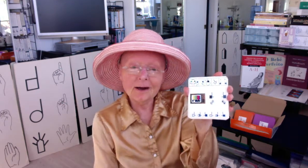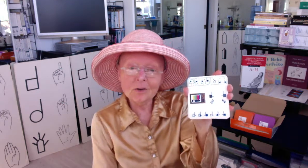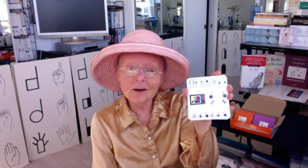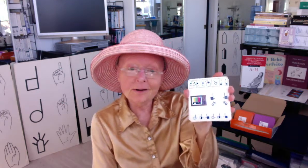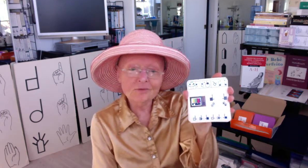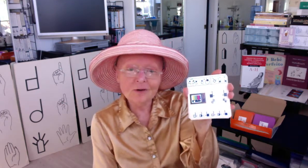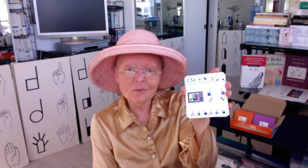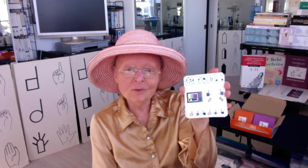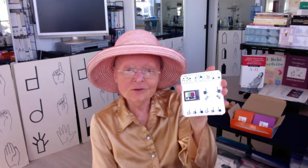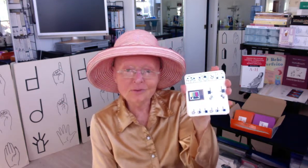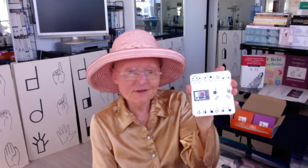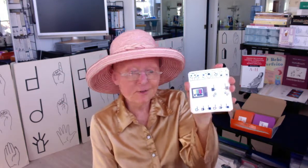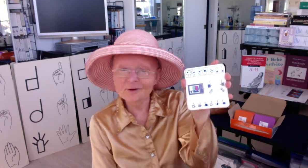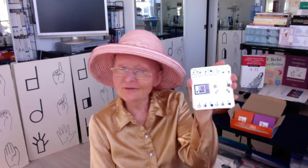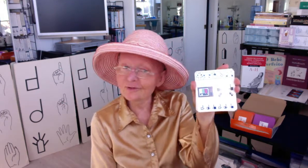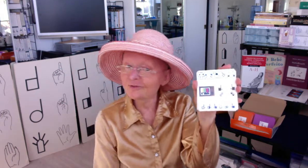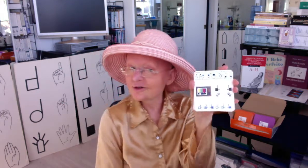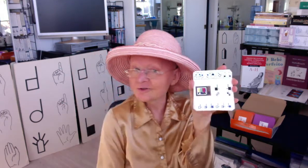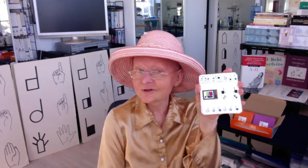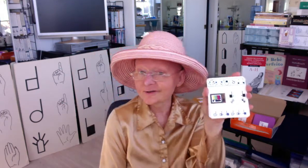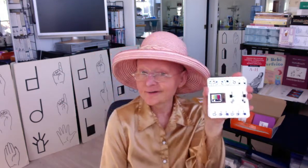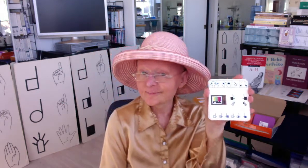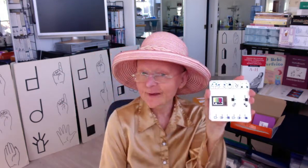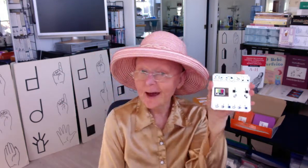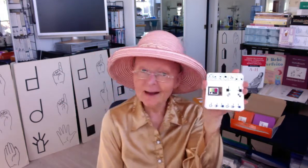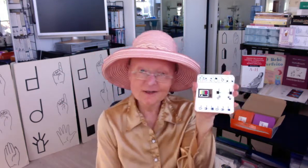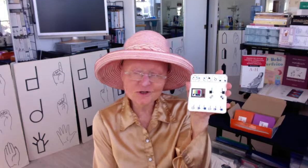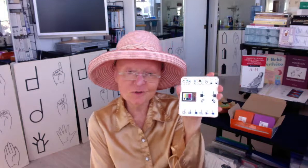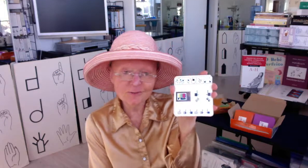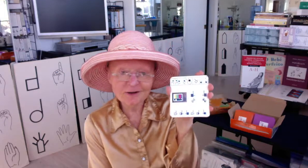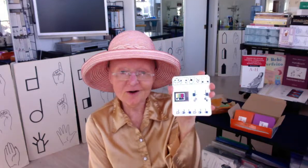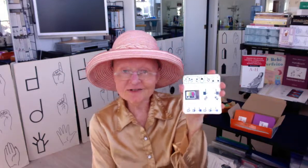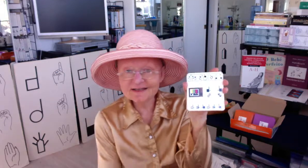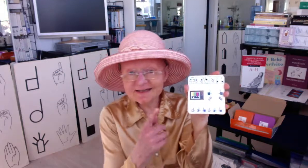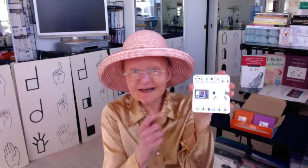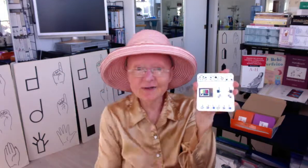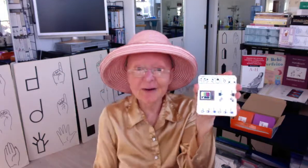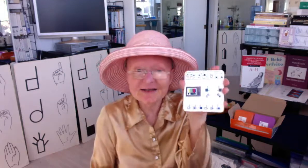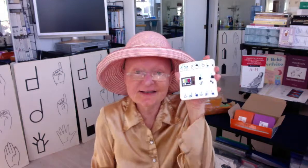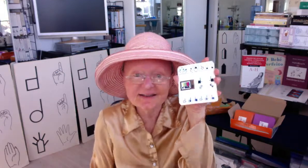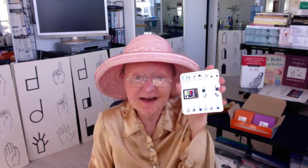And if I were to meet somebody from French Switzerland I can show them the cards and see I know how to sign that